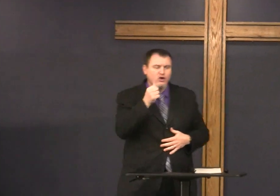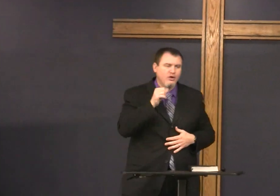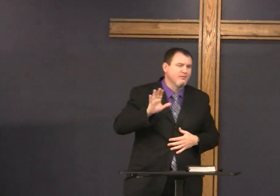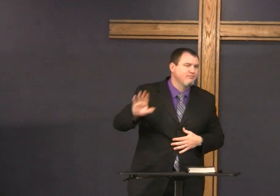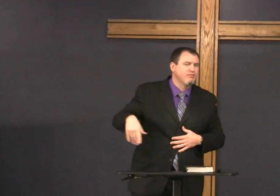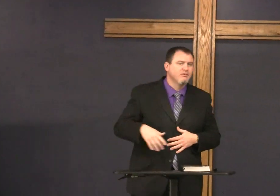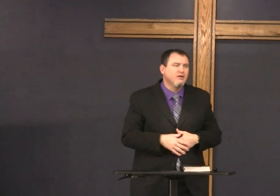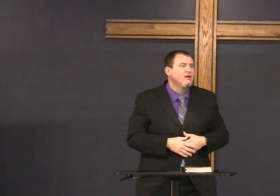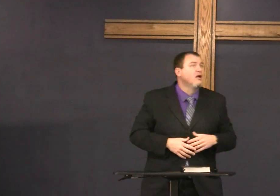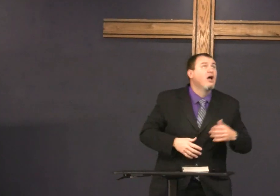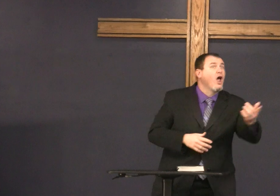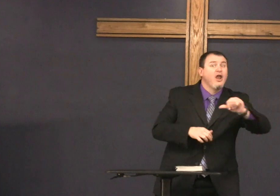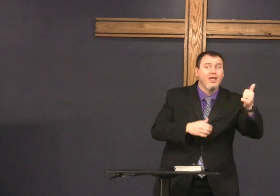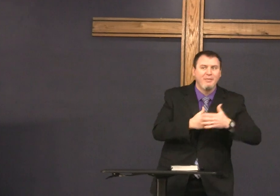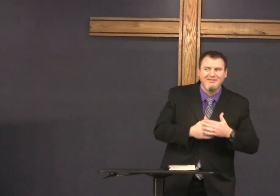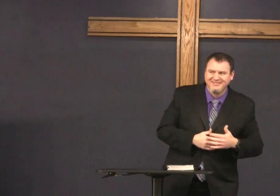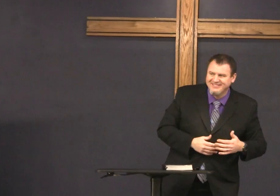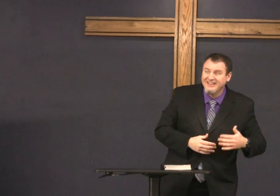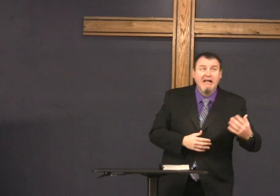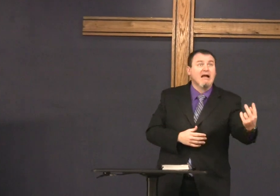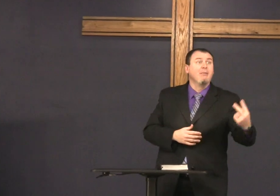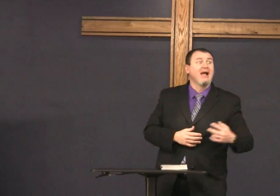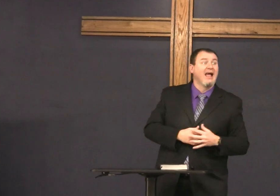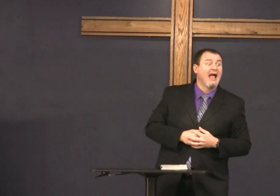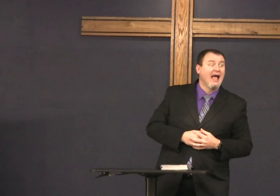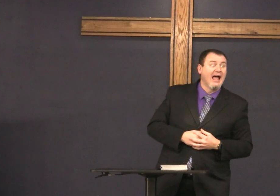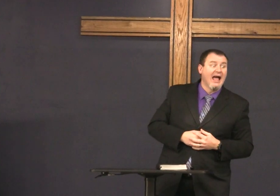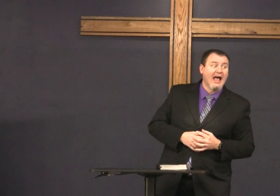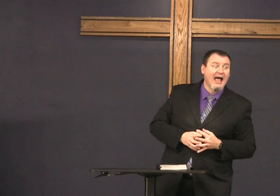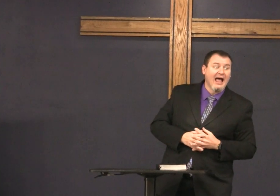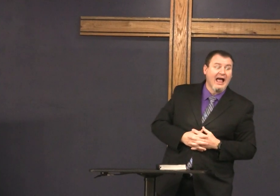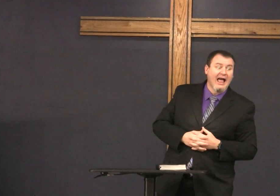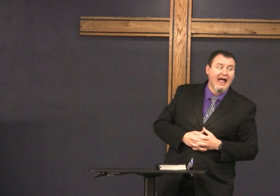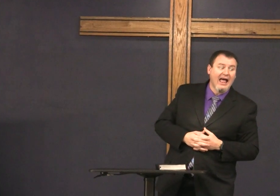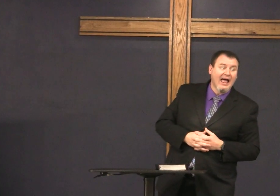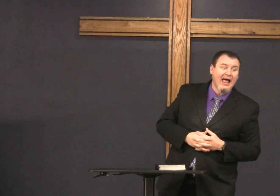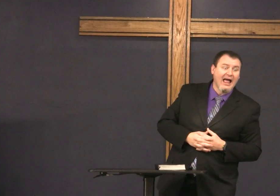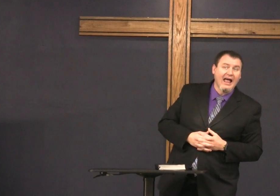another one with a baby uh it's a baby girl okay who's another one coming looking